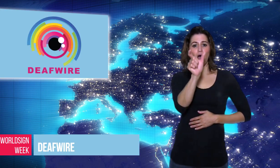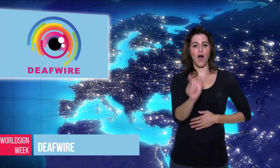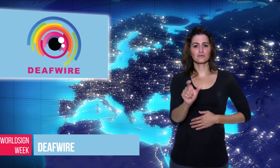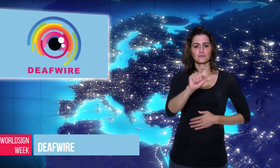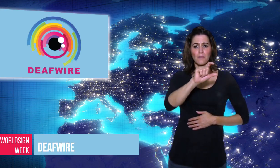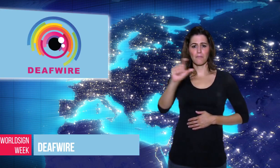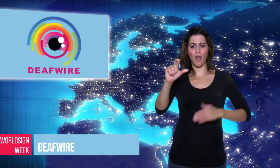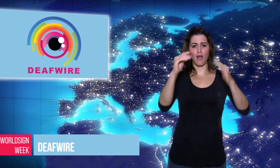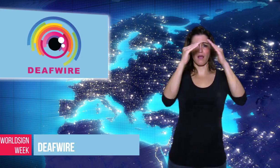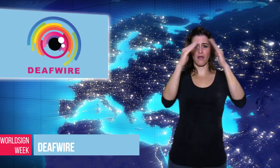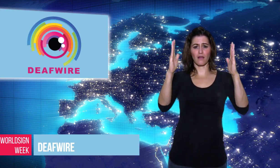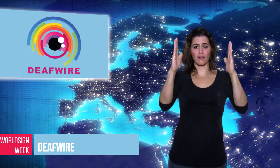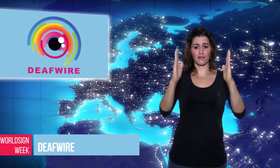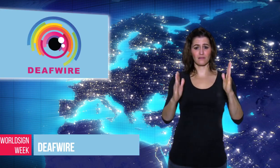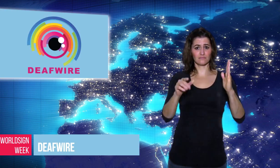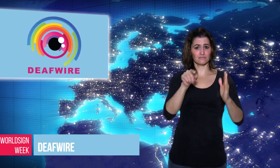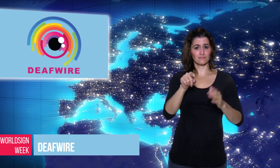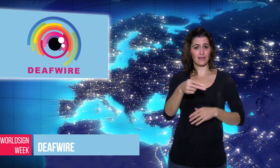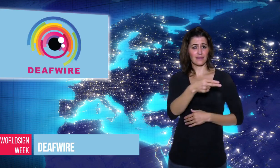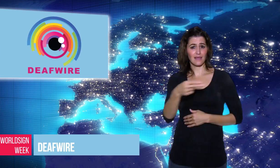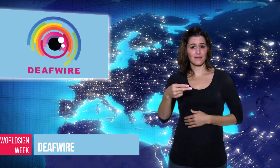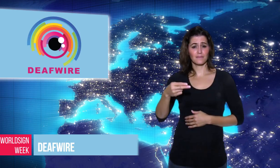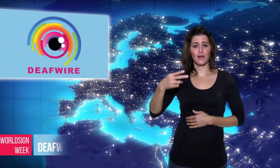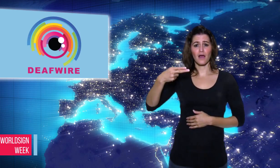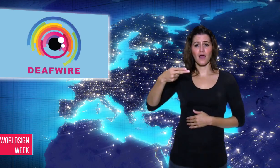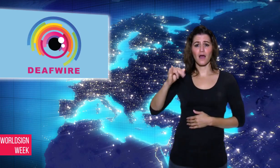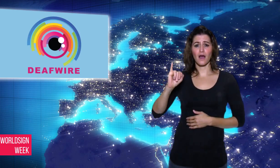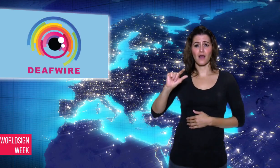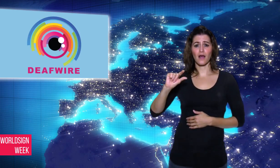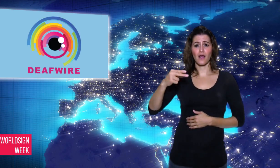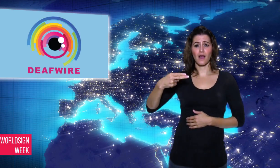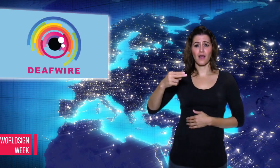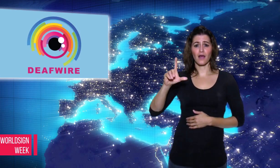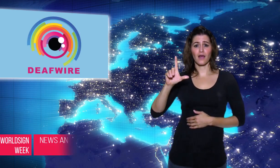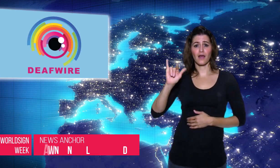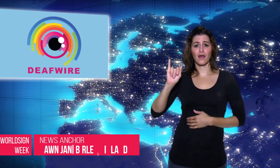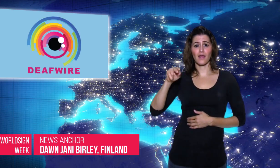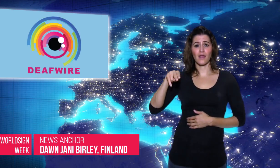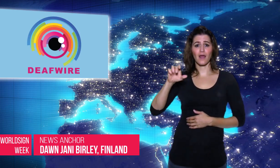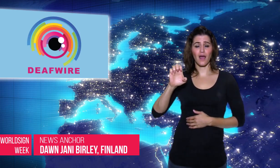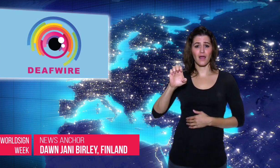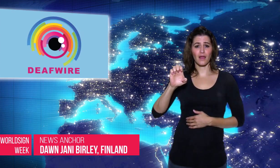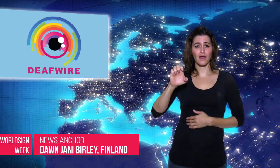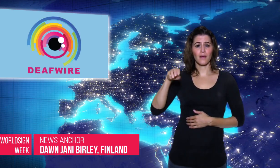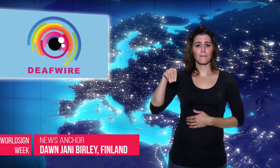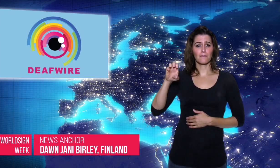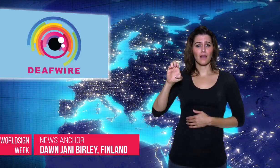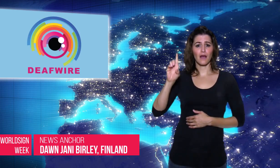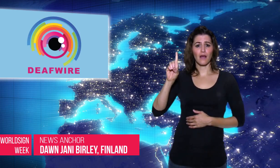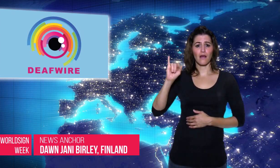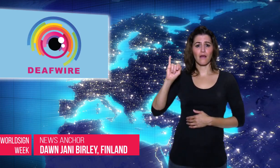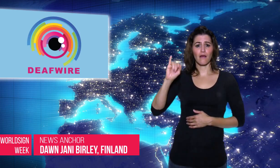Dawn: A hospital, Highline Medical